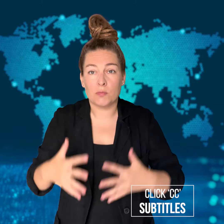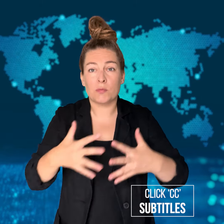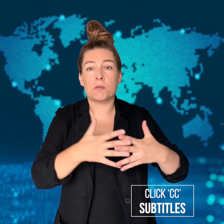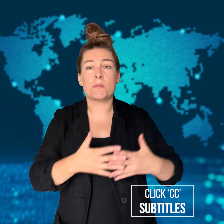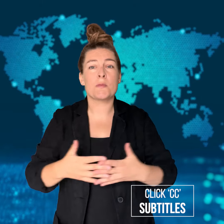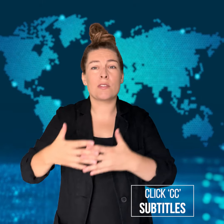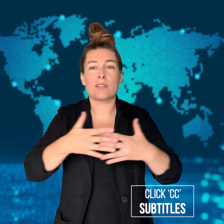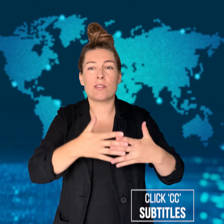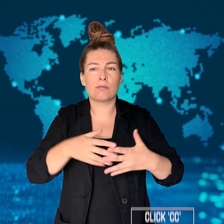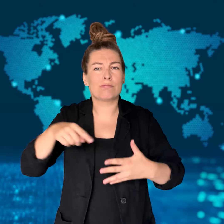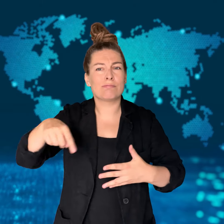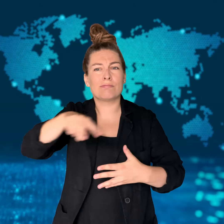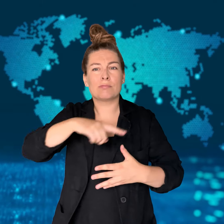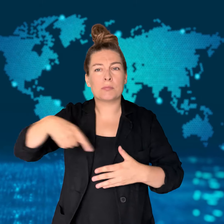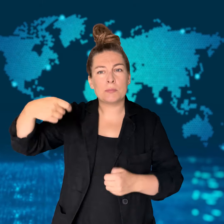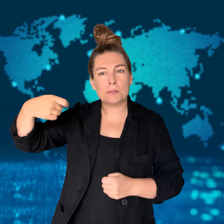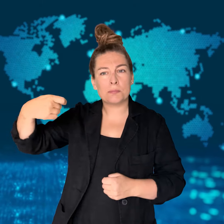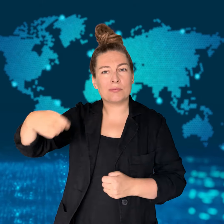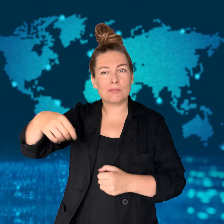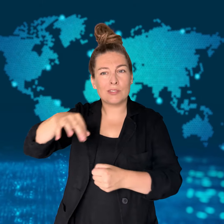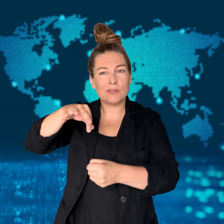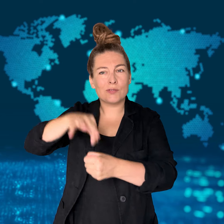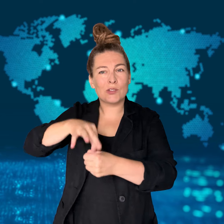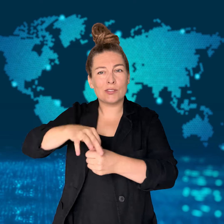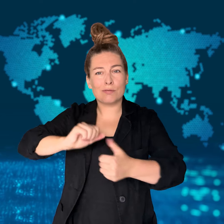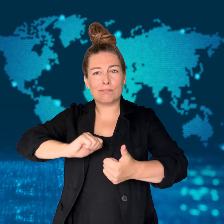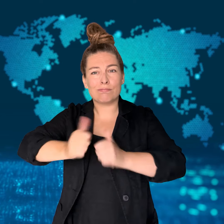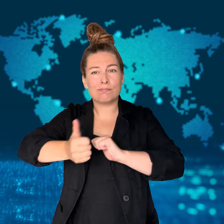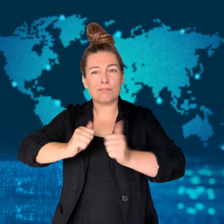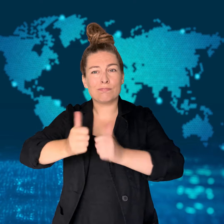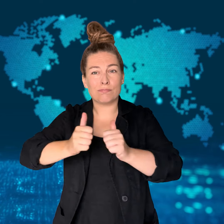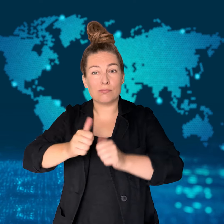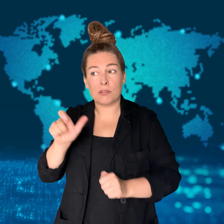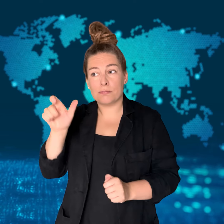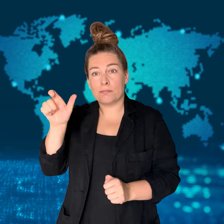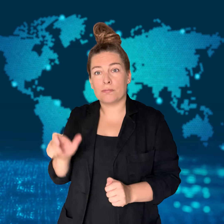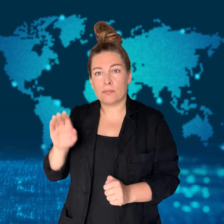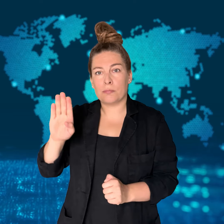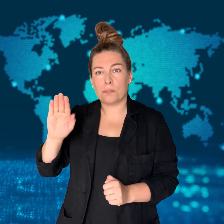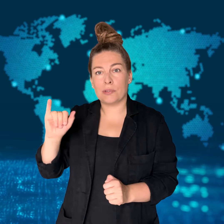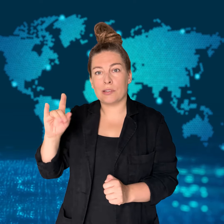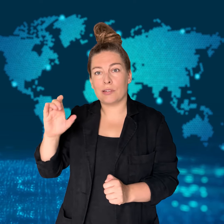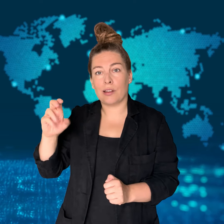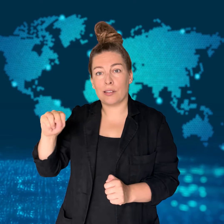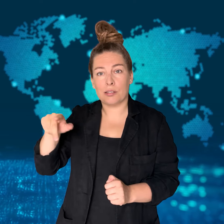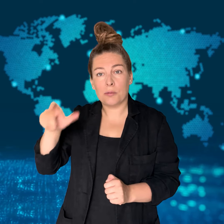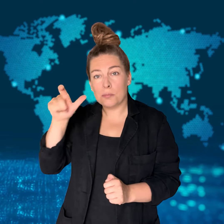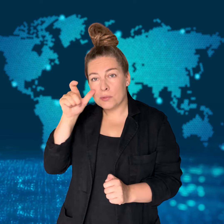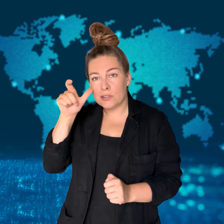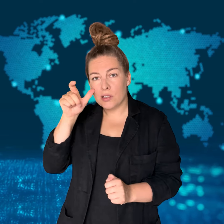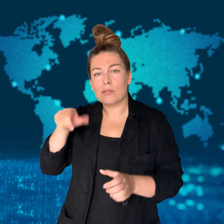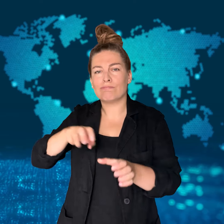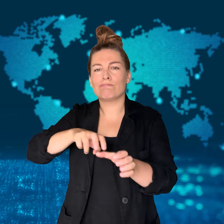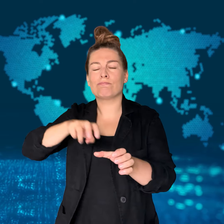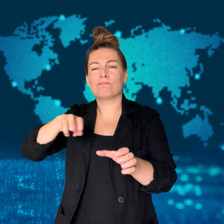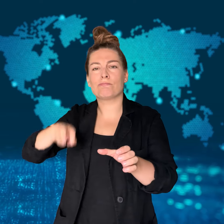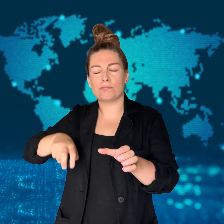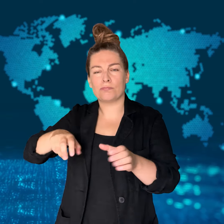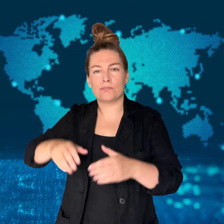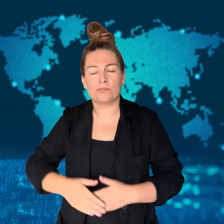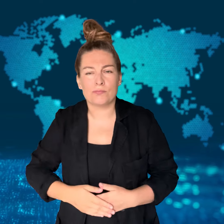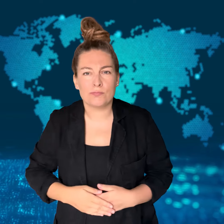Biden dropped out race